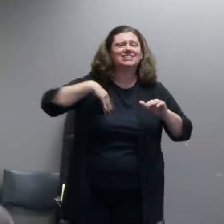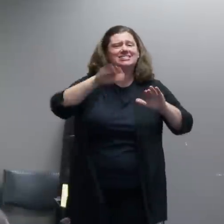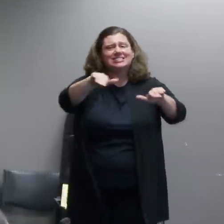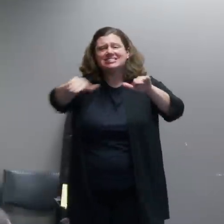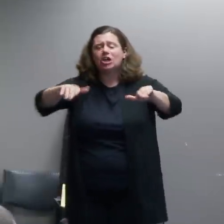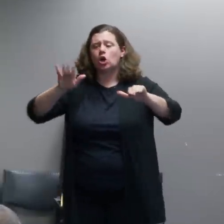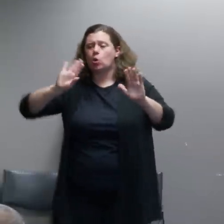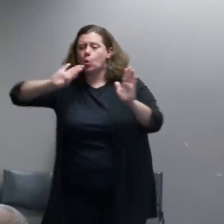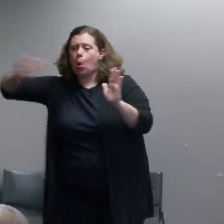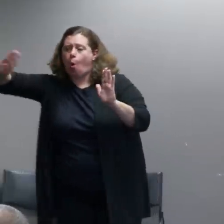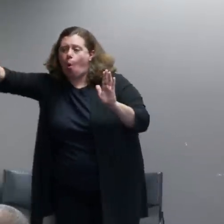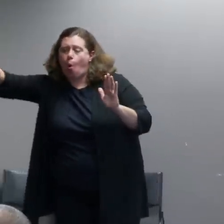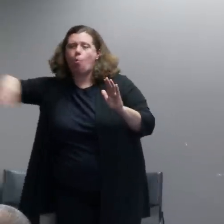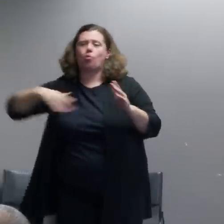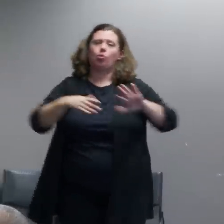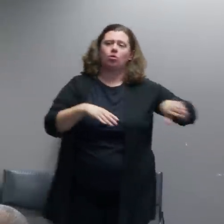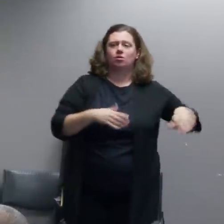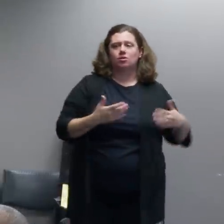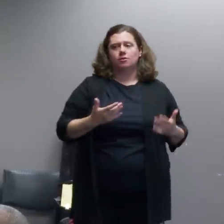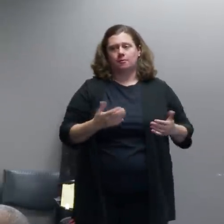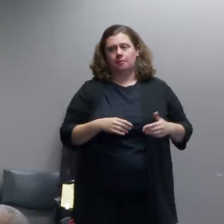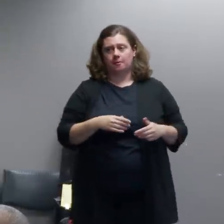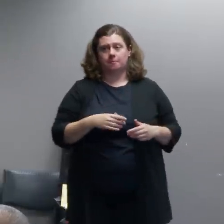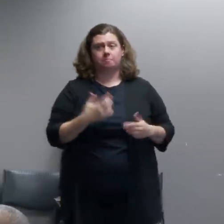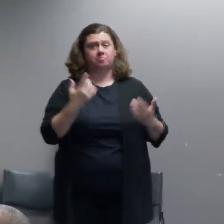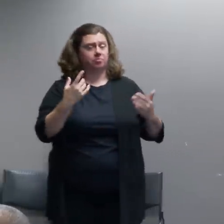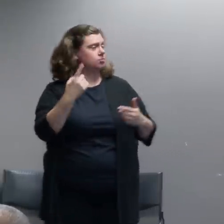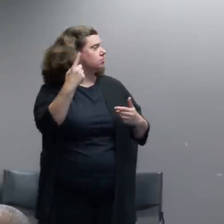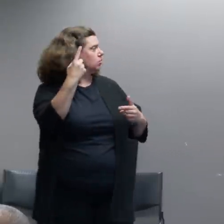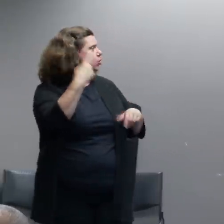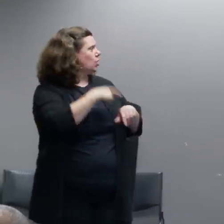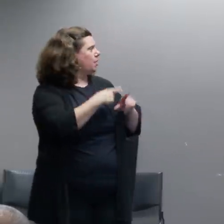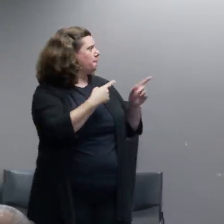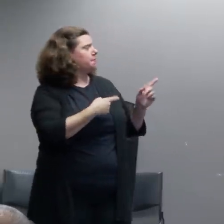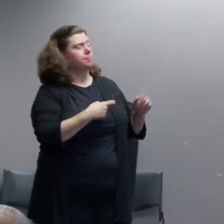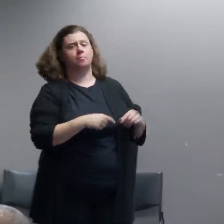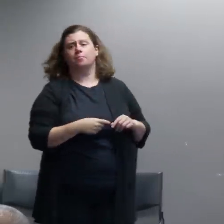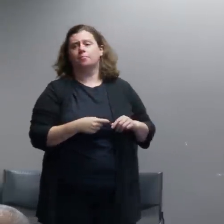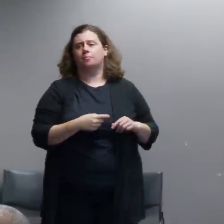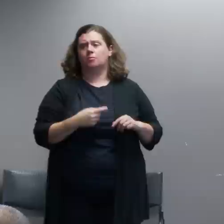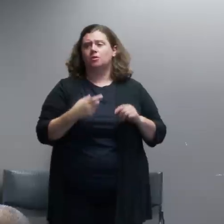instance in particular where the officers had been taking rocks and